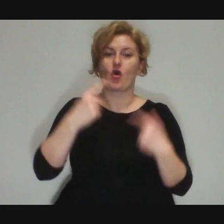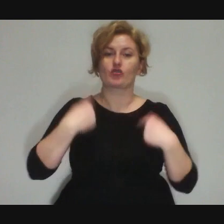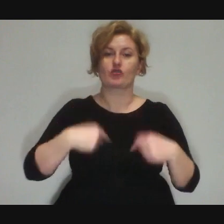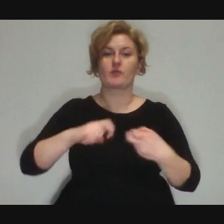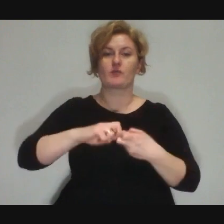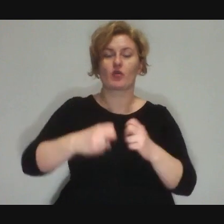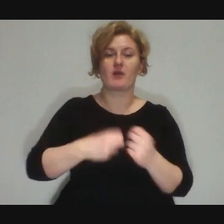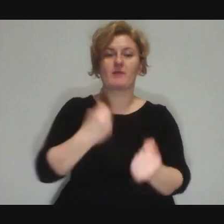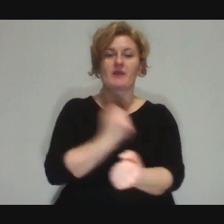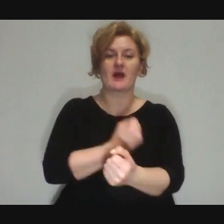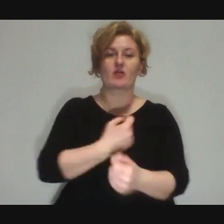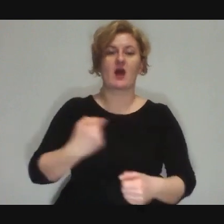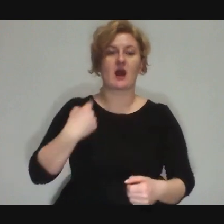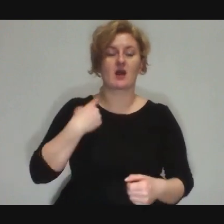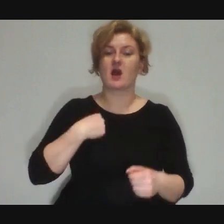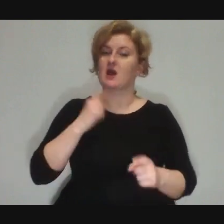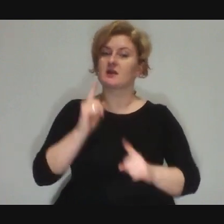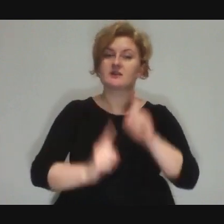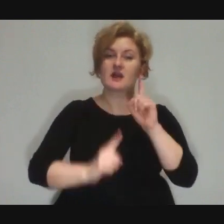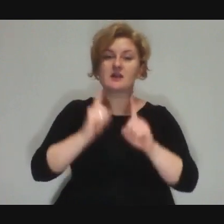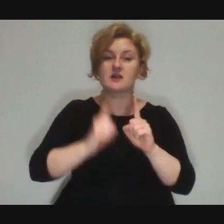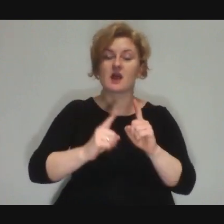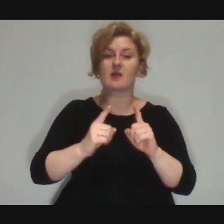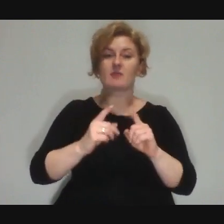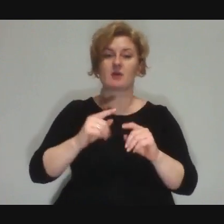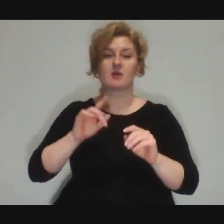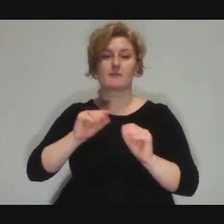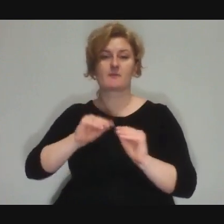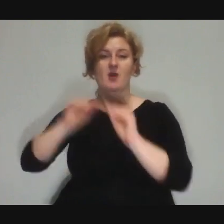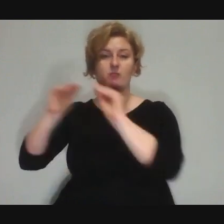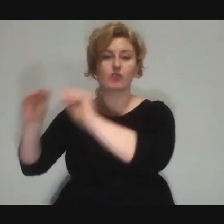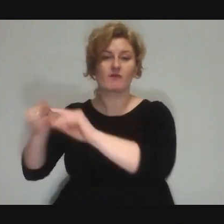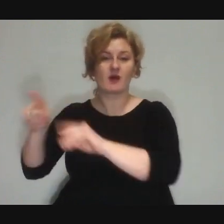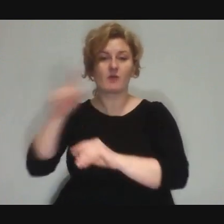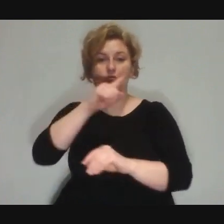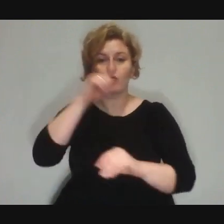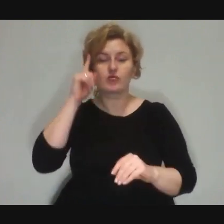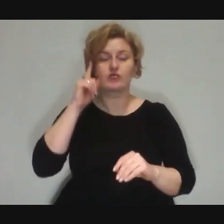but sometimes there are people who, for example, their house has burned down and they got a flat from the city,